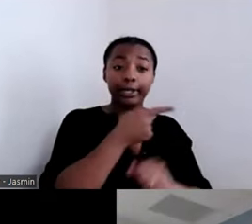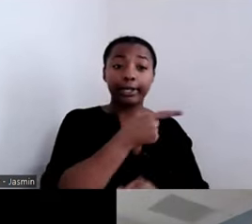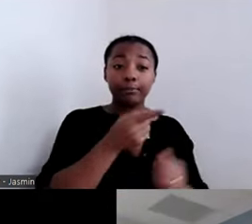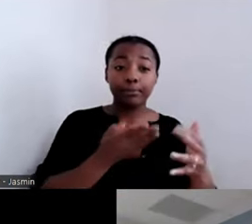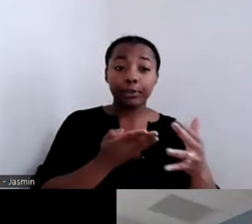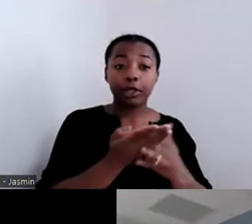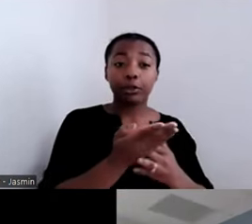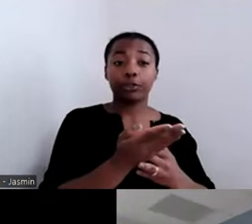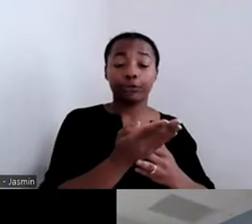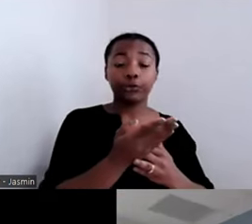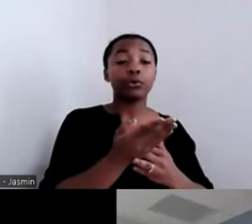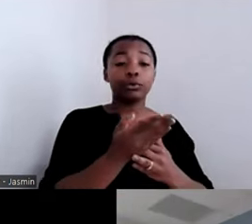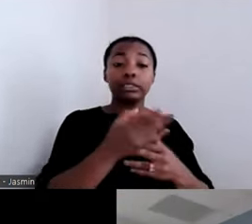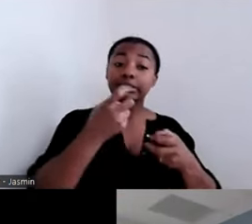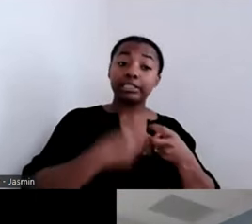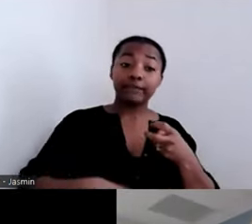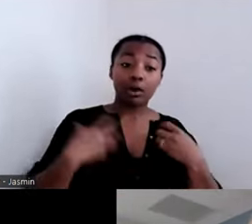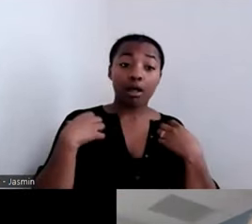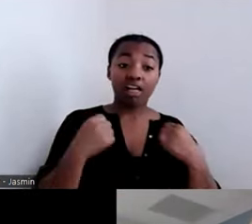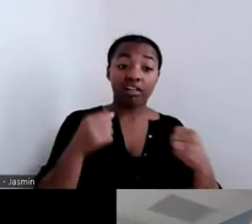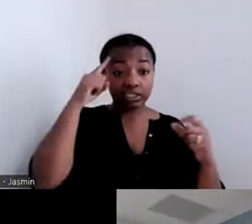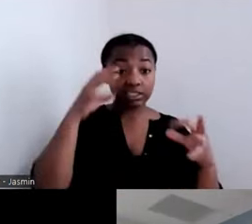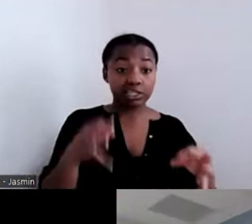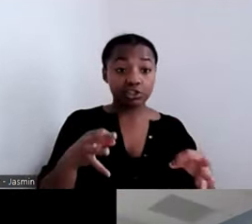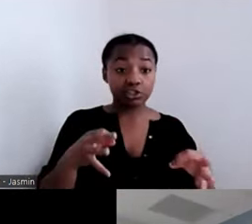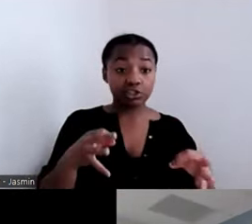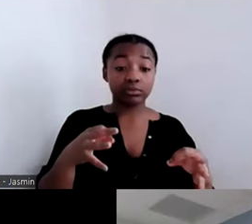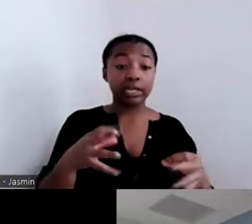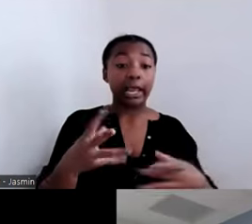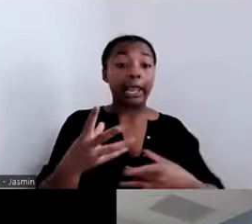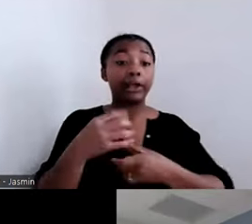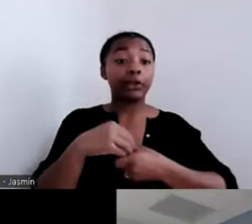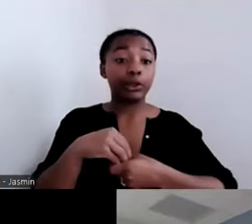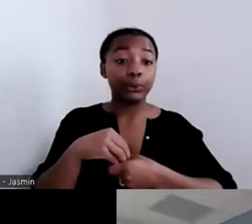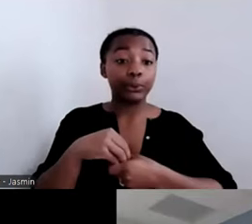for himself, which included no longer having dialysis, which was not an option for him as